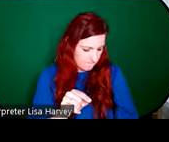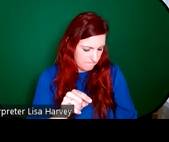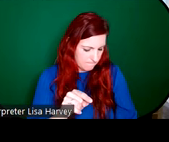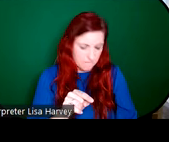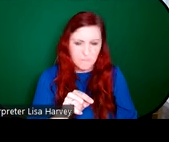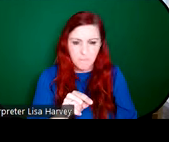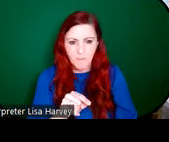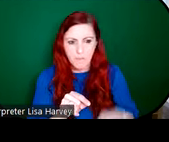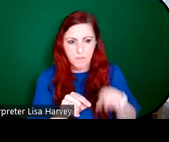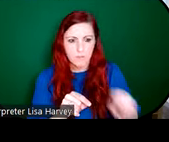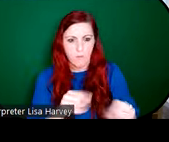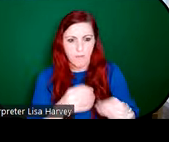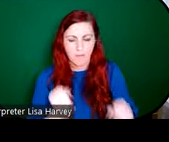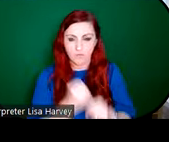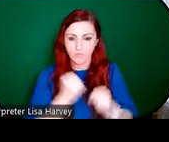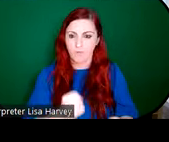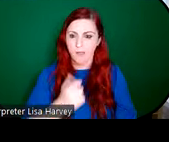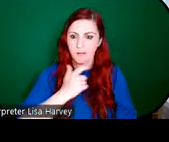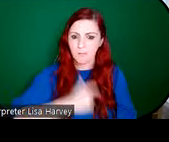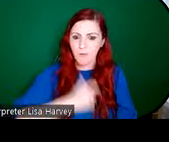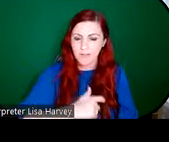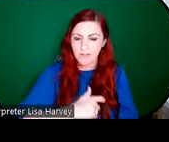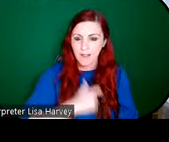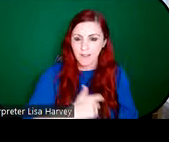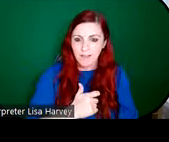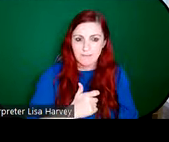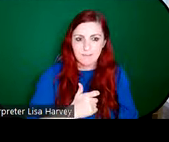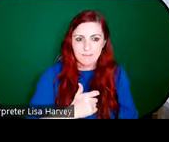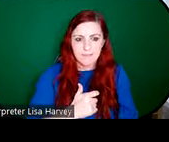quite, had quite a strong personal faith, Geddes wasn't particularly religious.